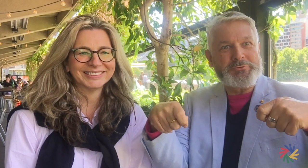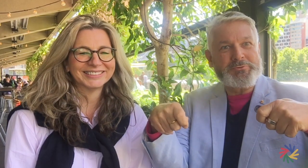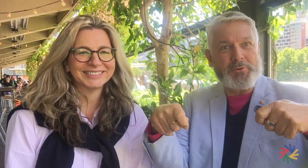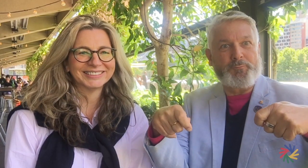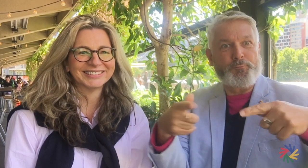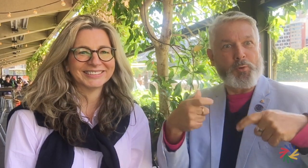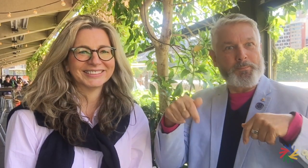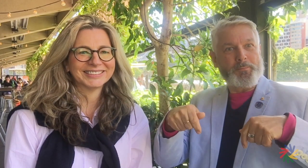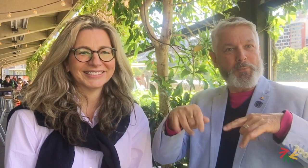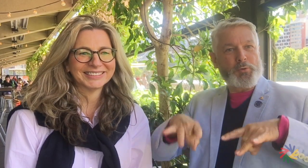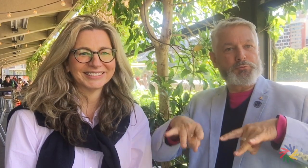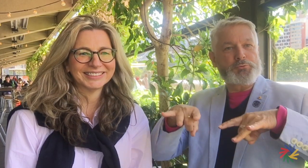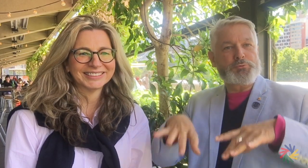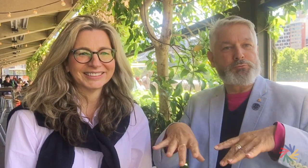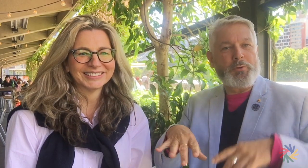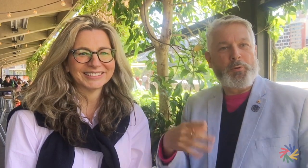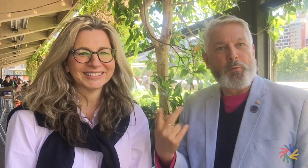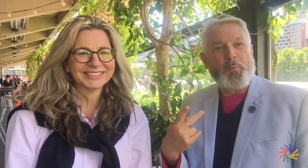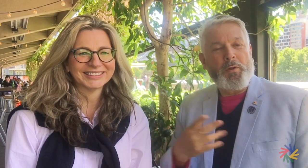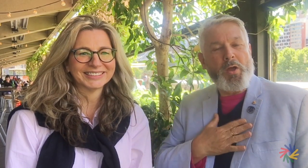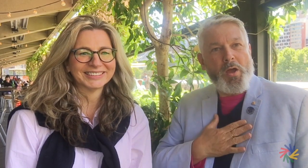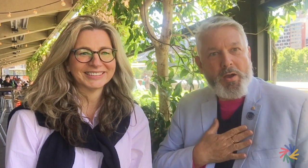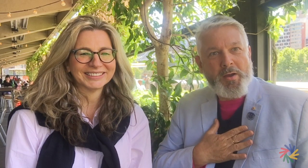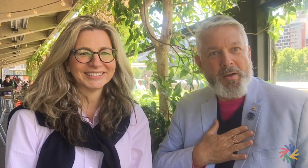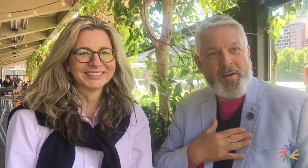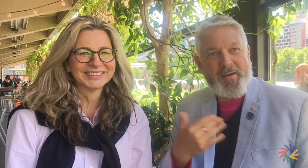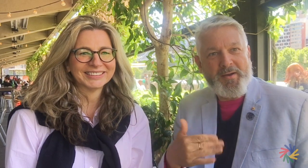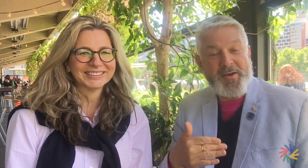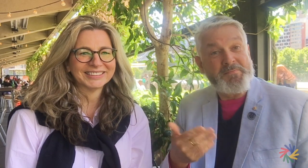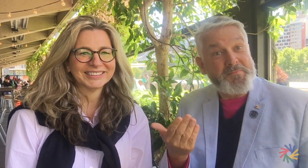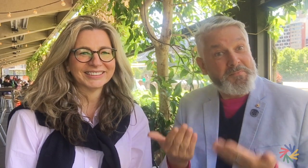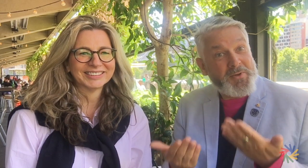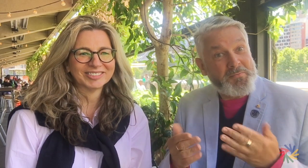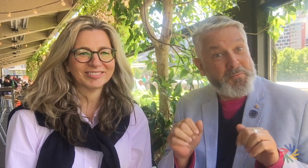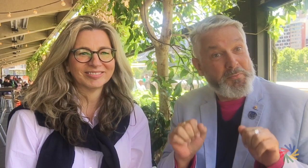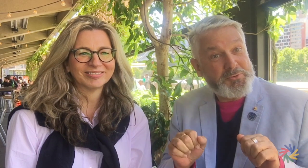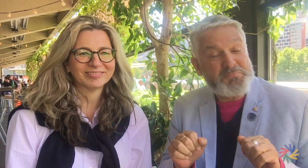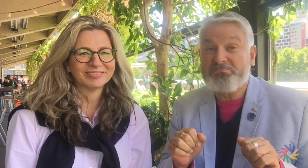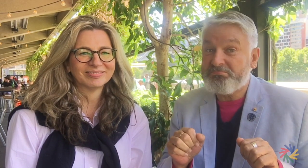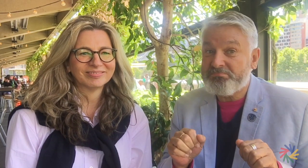And as Australians, we both lead our respective organisations.